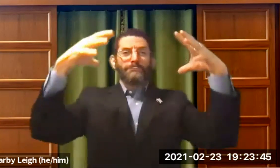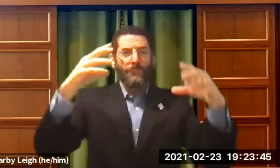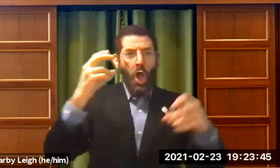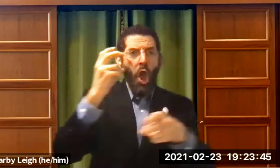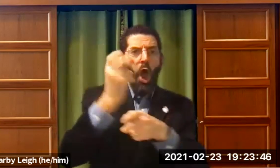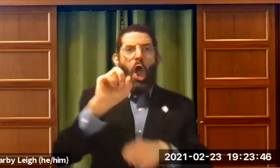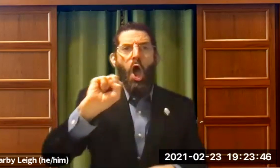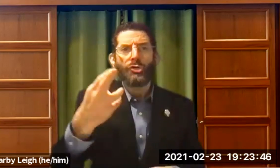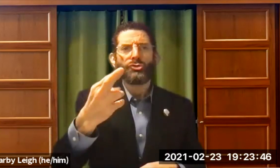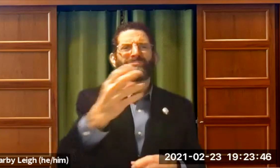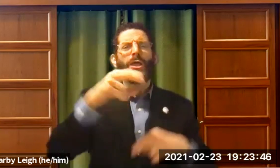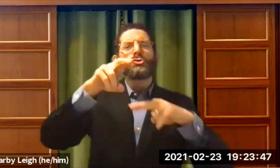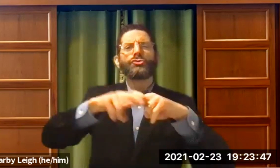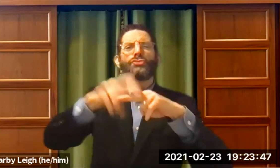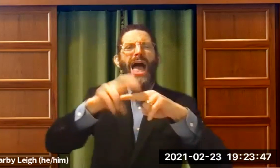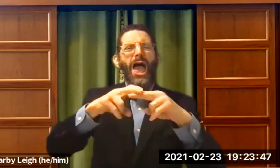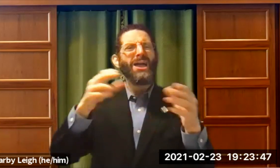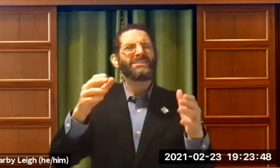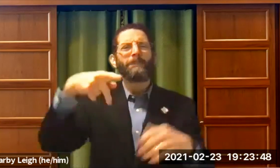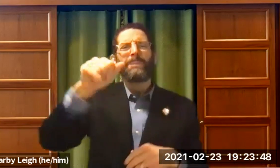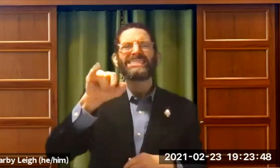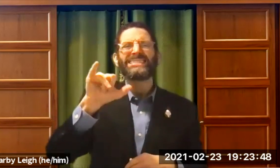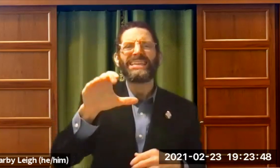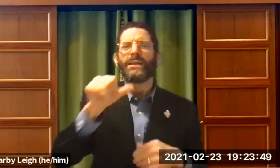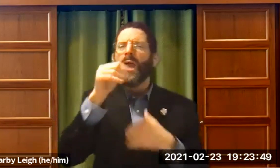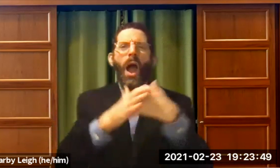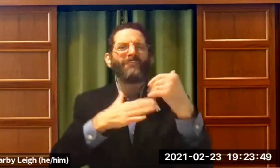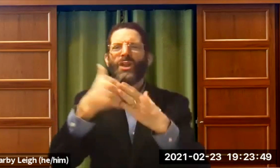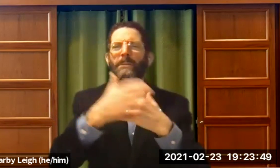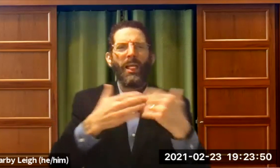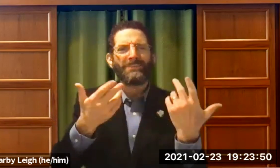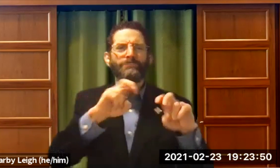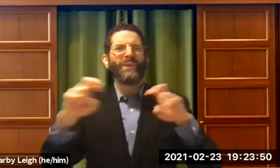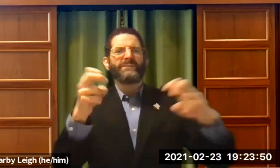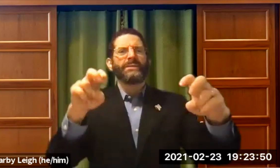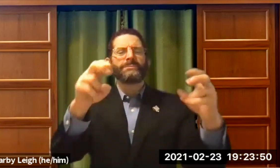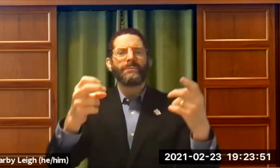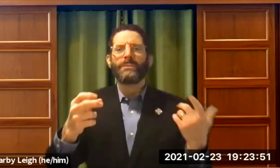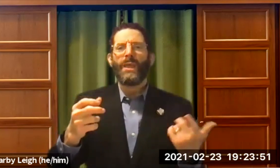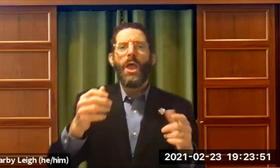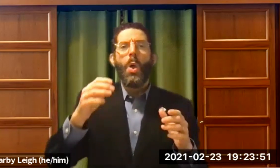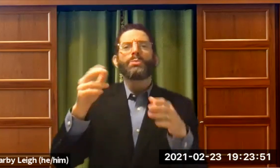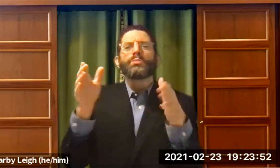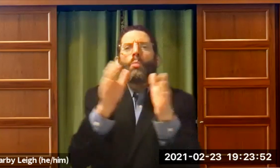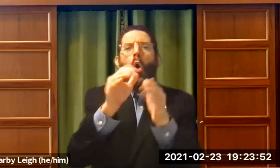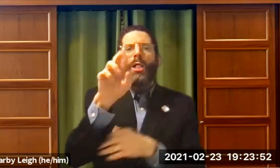There were fluorescent lights in that room. It was very harsh. The seats were plastic seats, not very comfortable.